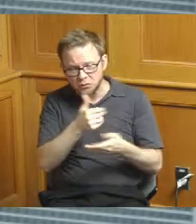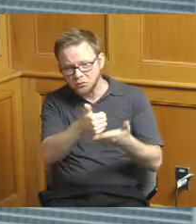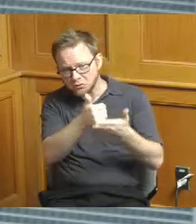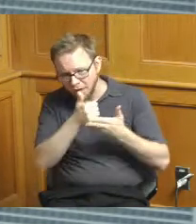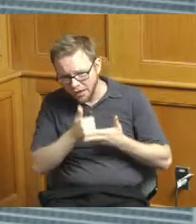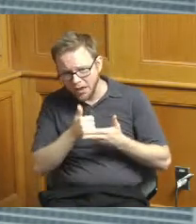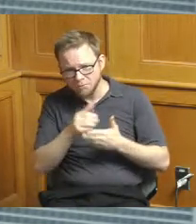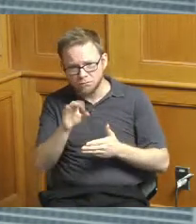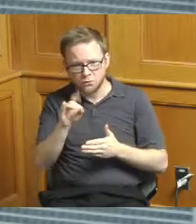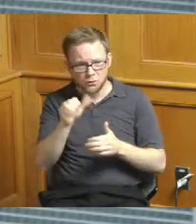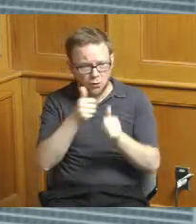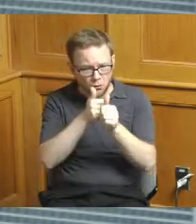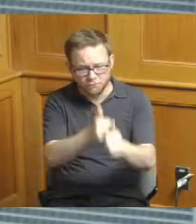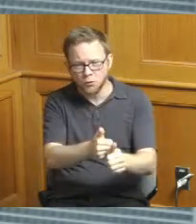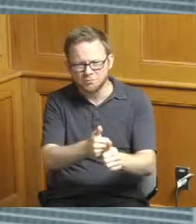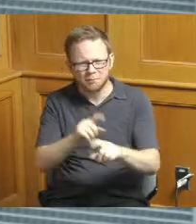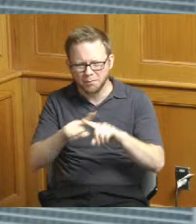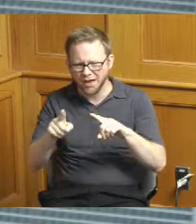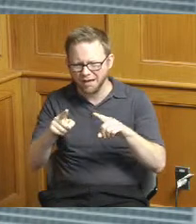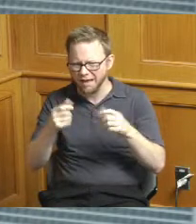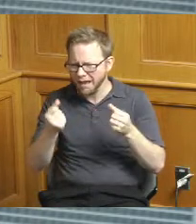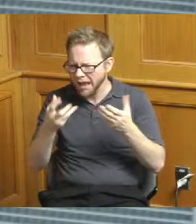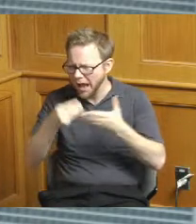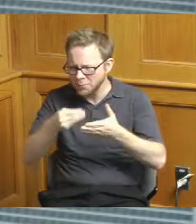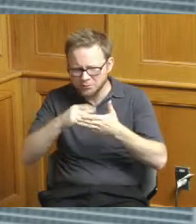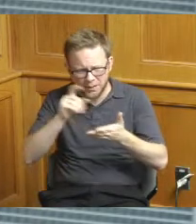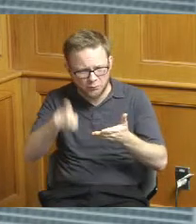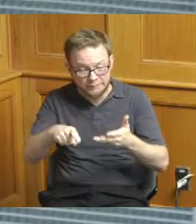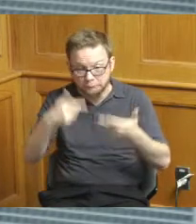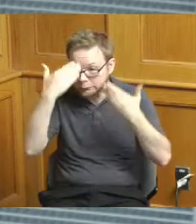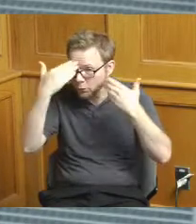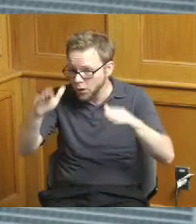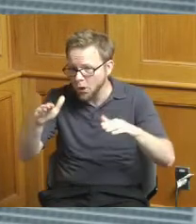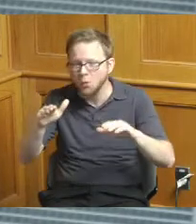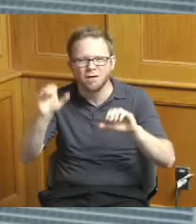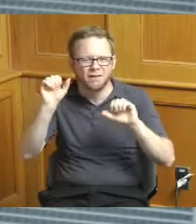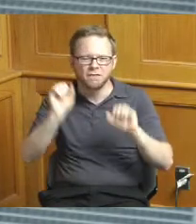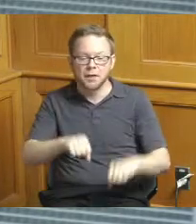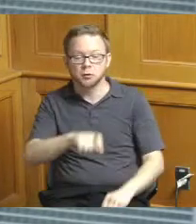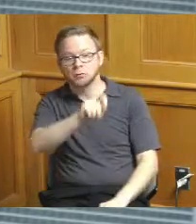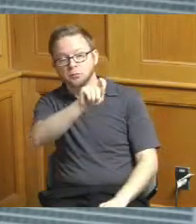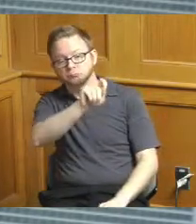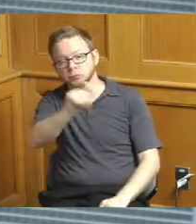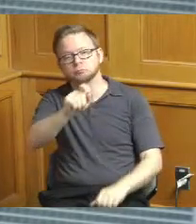and not put a dollar amount to it so the 37,000 I believe only pertains to an intersection upgrade